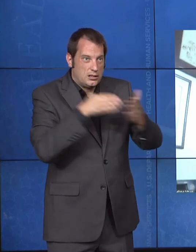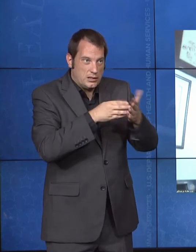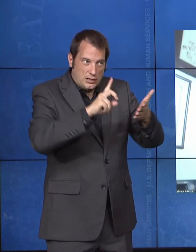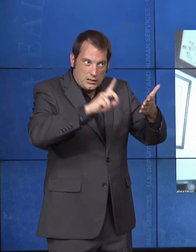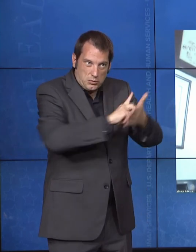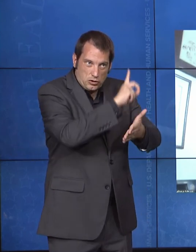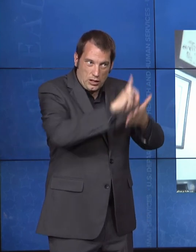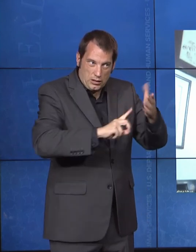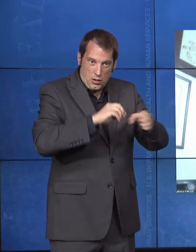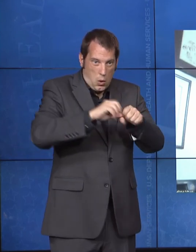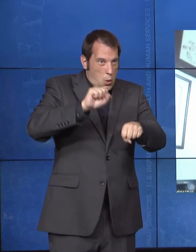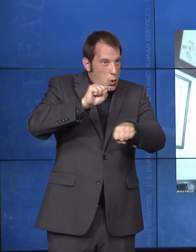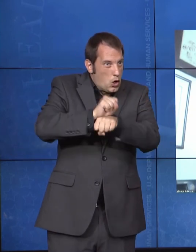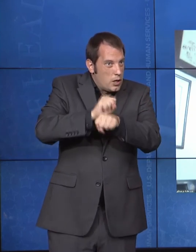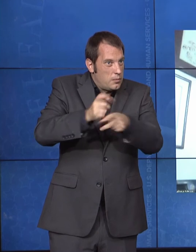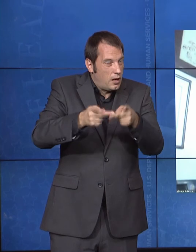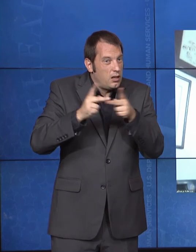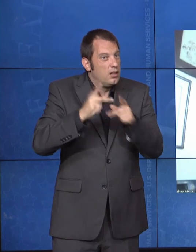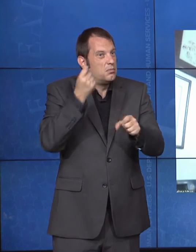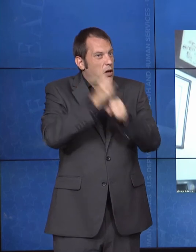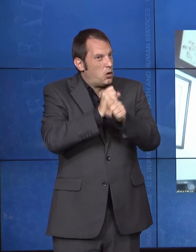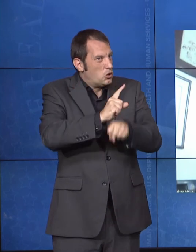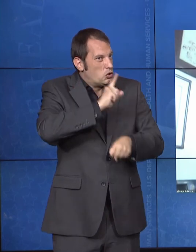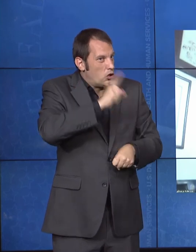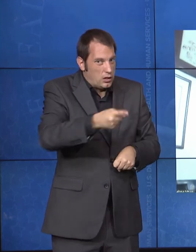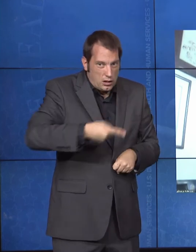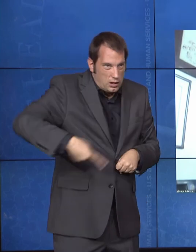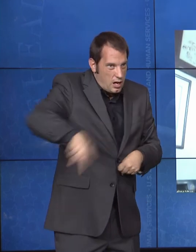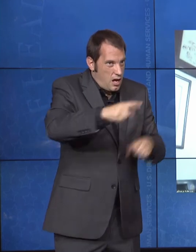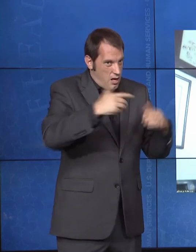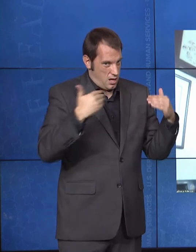to healthcare, social services, transportation, and telecommunications.